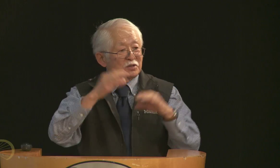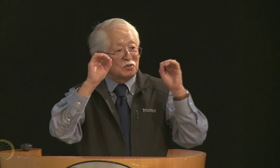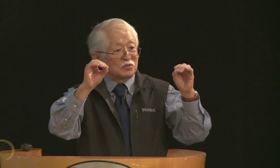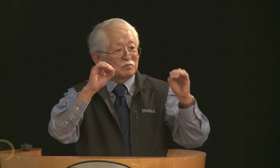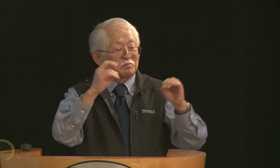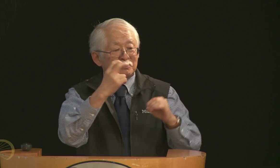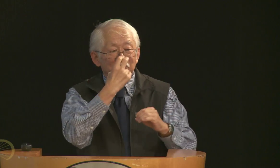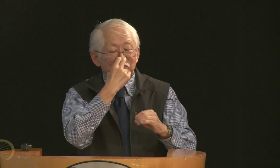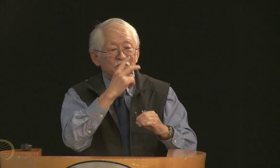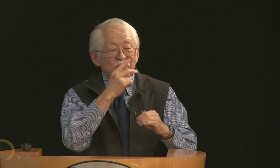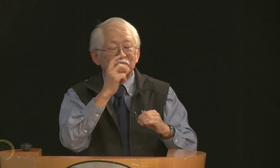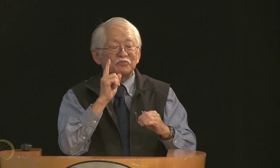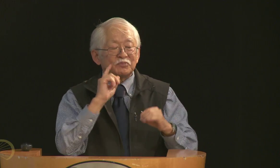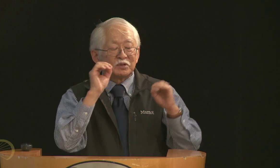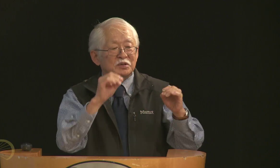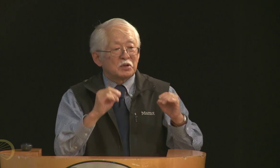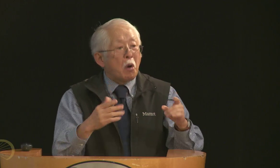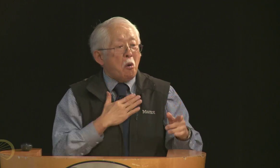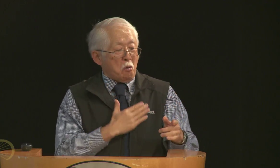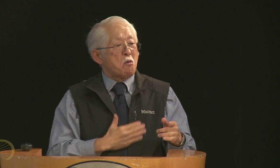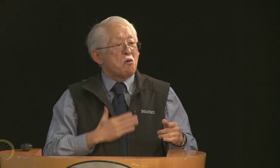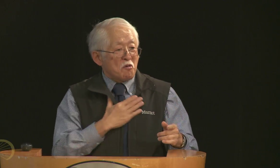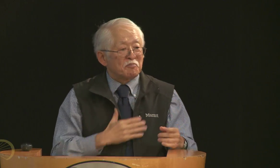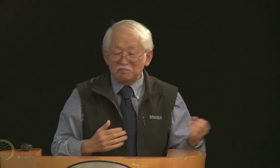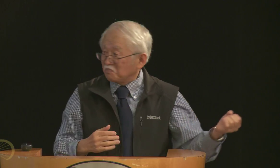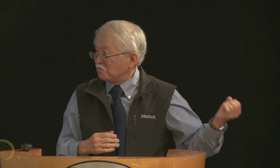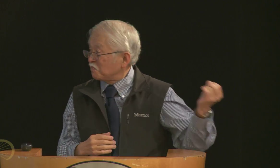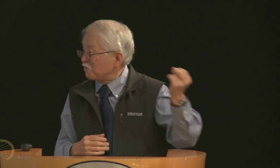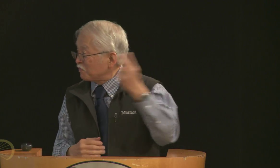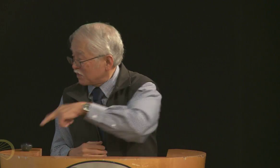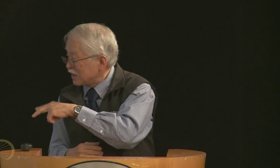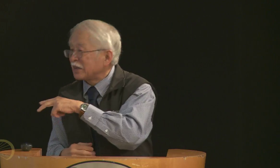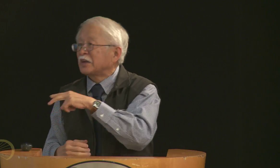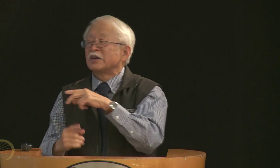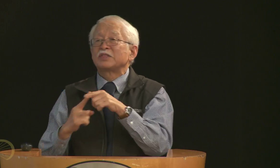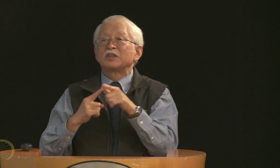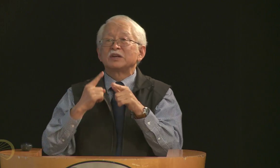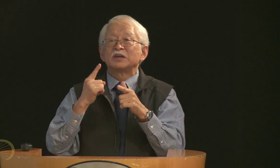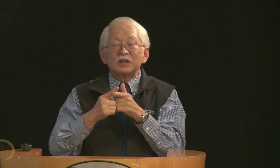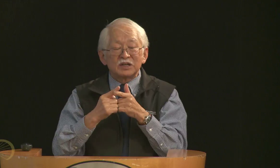a job in Manila to teach the deaf and blind children there, which they agreed to do,